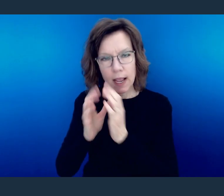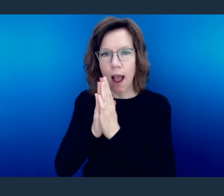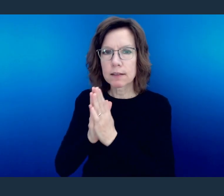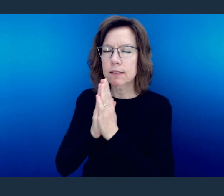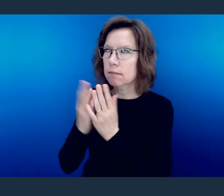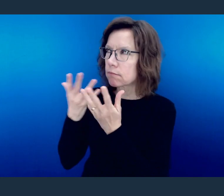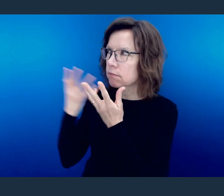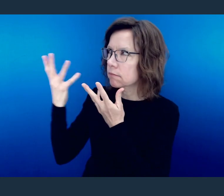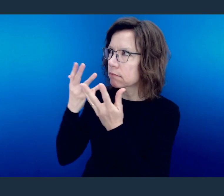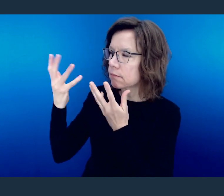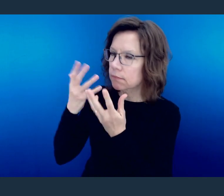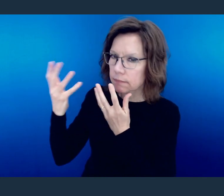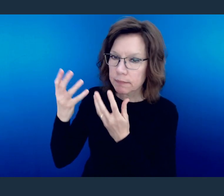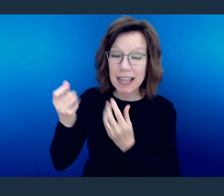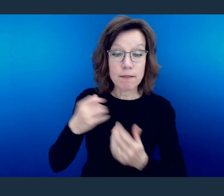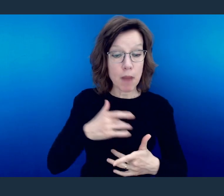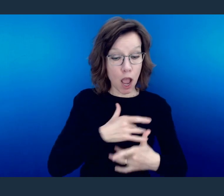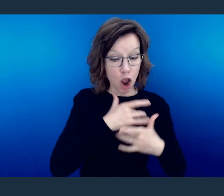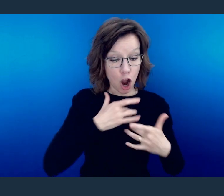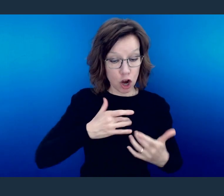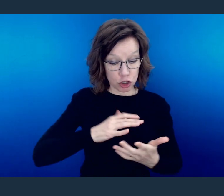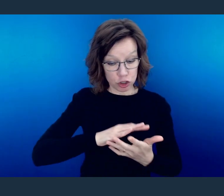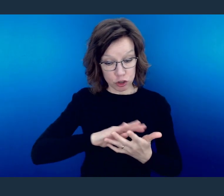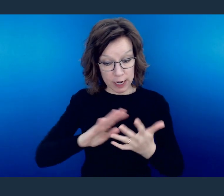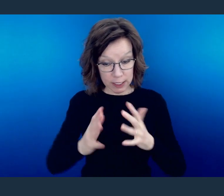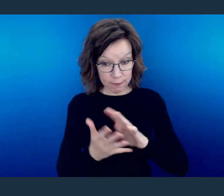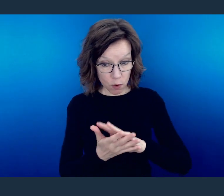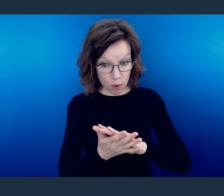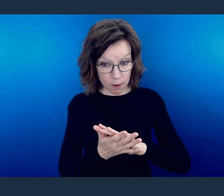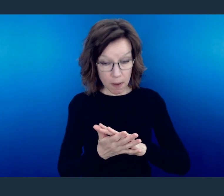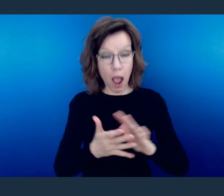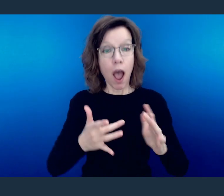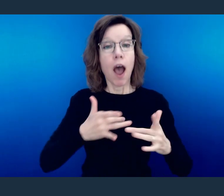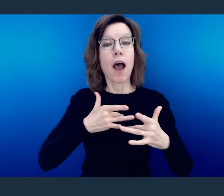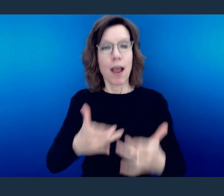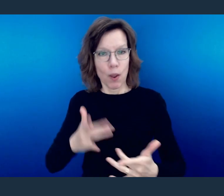When we have transformed hearts, this list of things that Paul points out, including